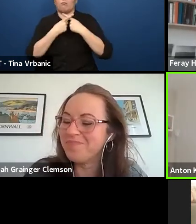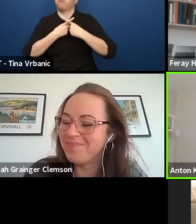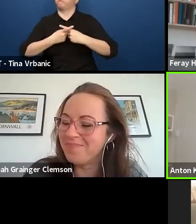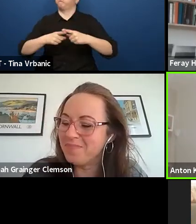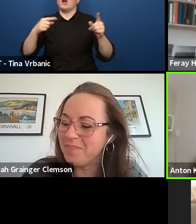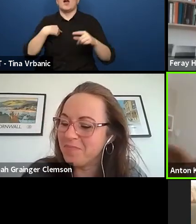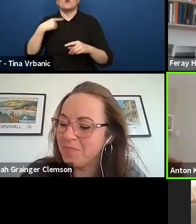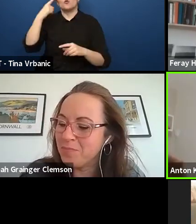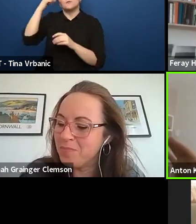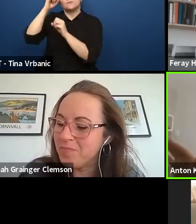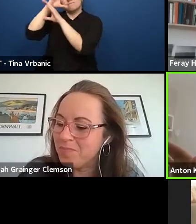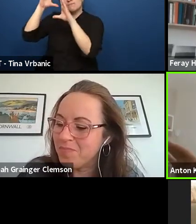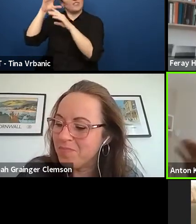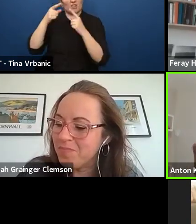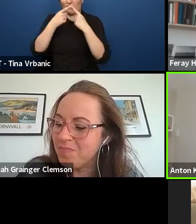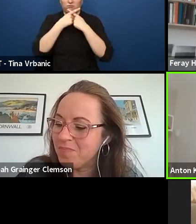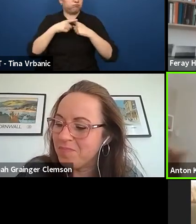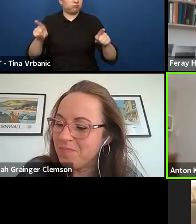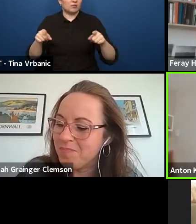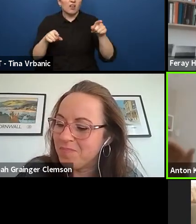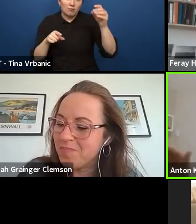They will be smarter than you for sure.